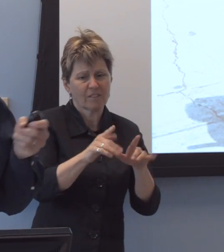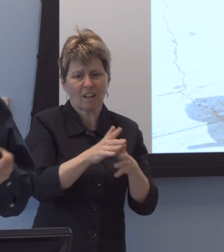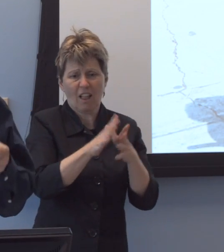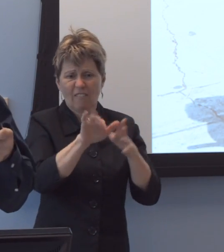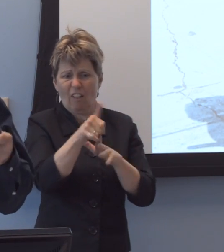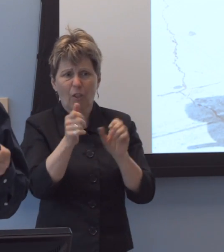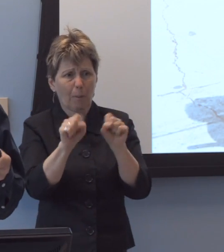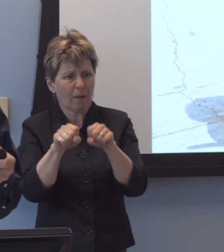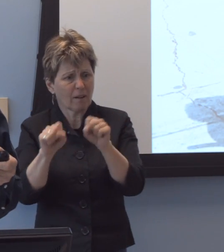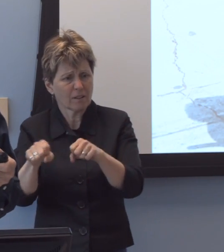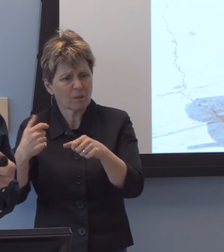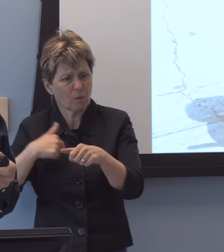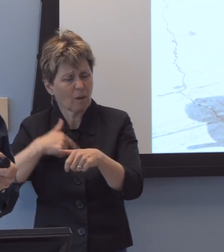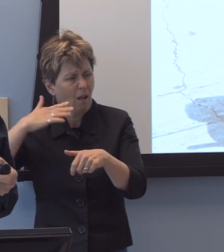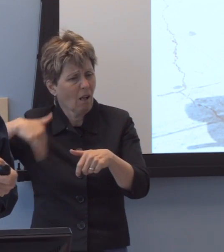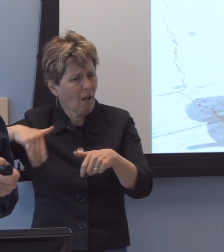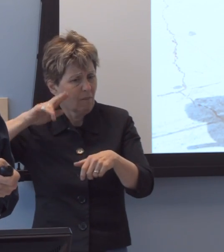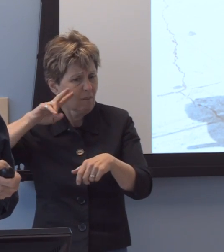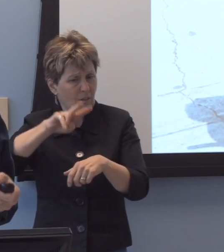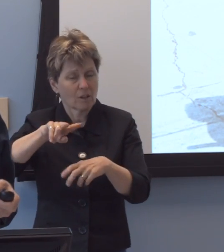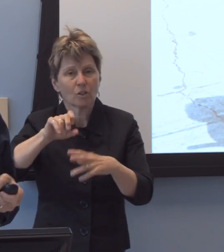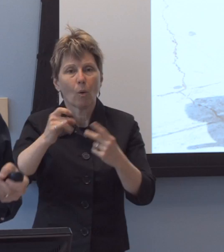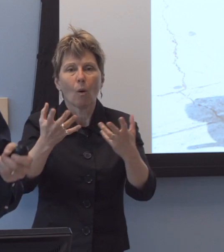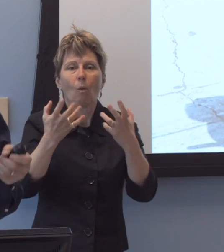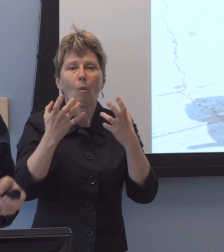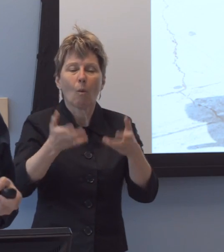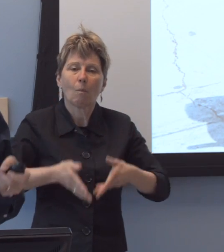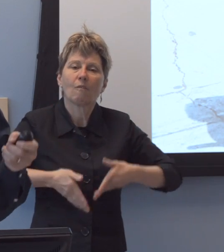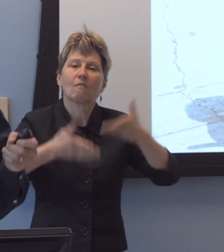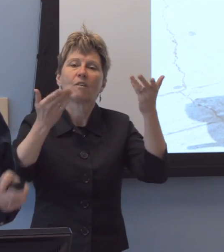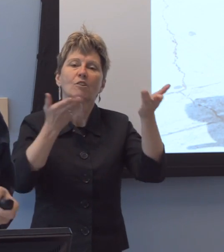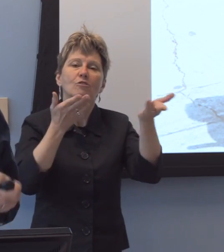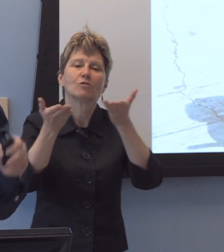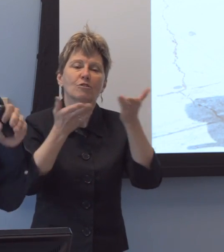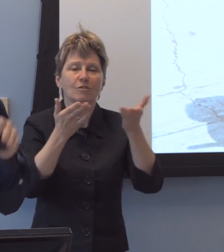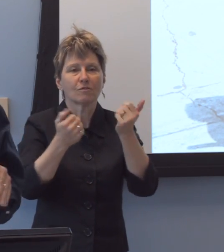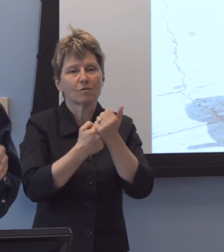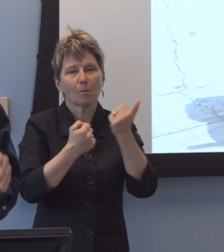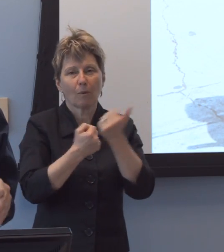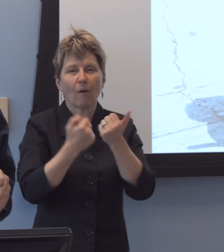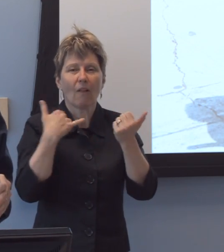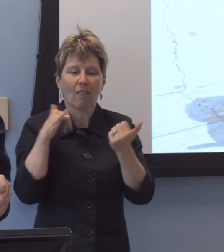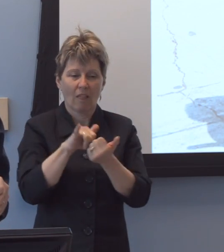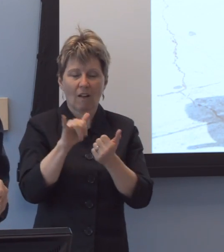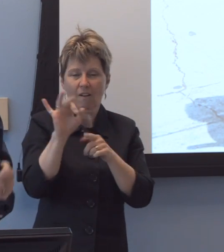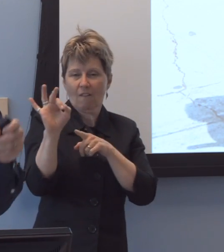So we want to im-i-uh-uh, provide services and supports that minimize the functional limitations